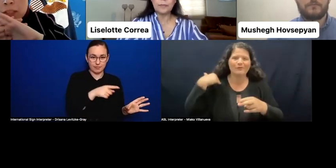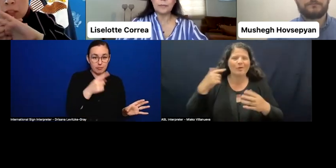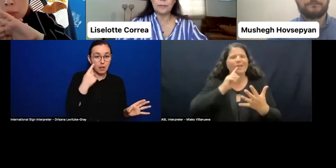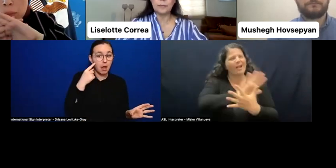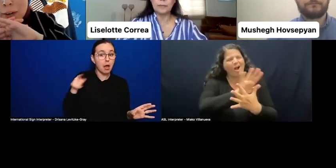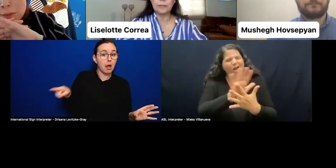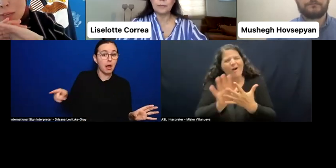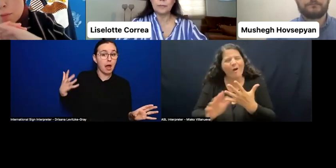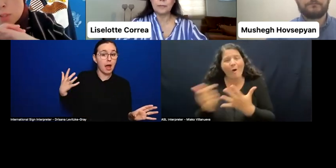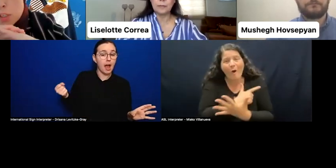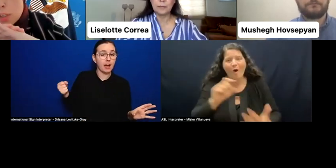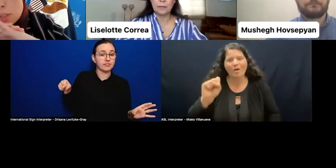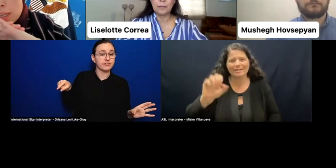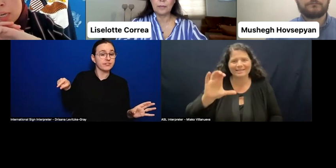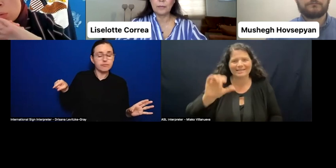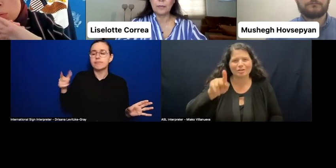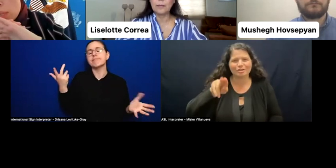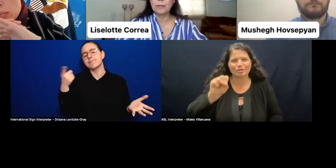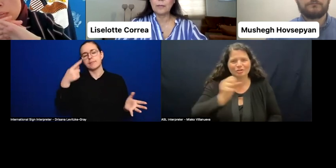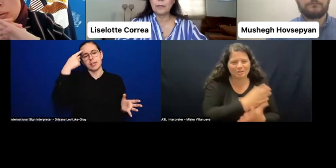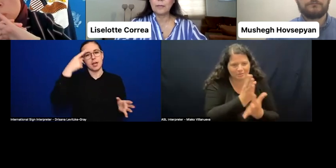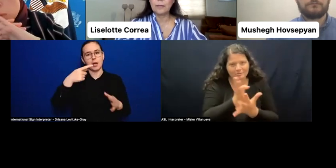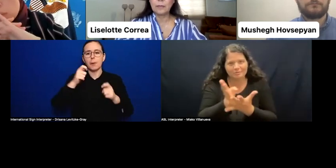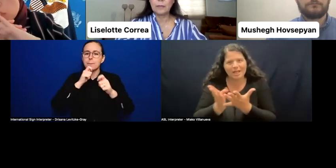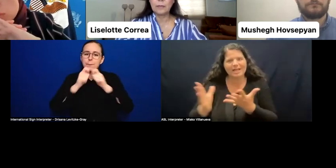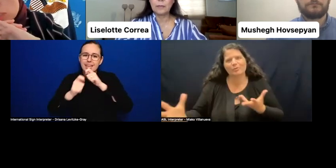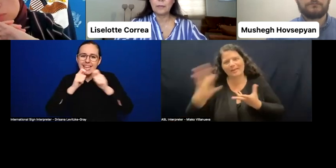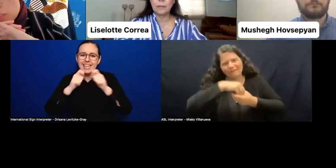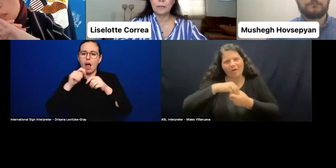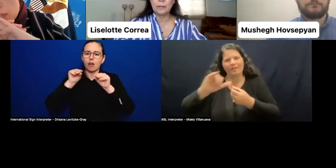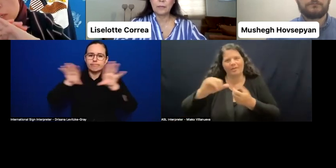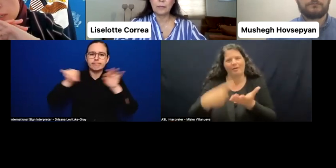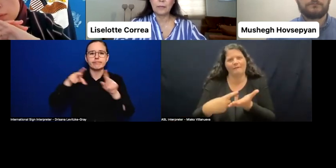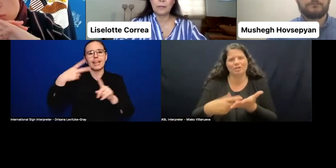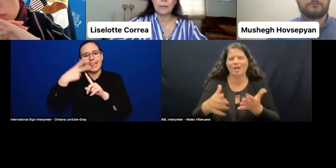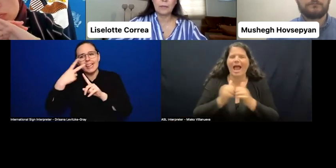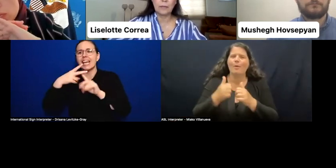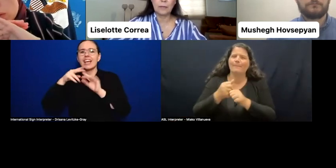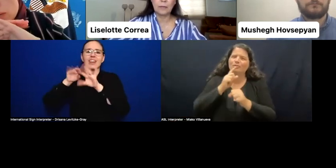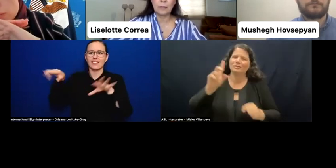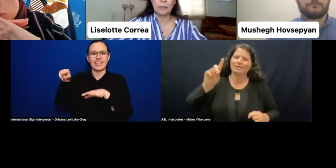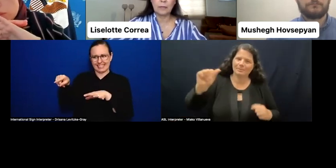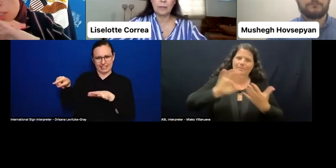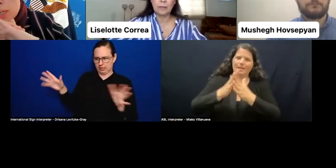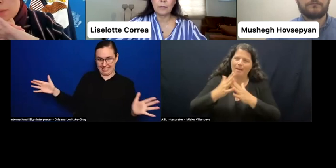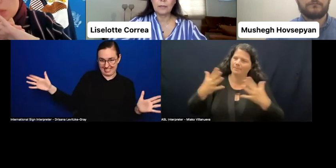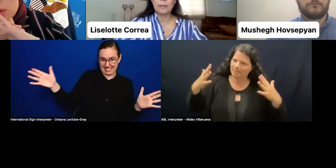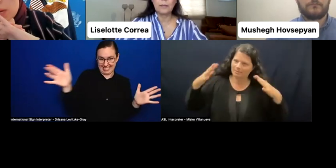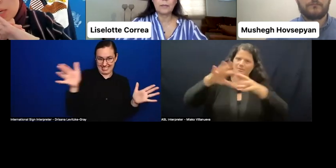needs to be part of this conversation, and how to really-- how do we really mainstream disability in the narrative, and really shift the narrative so that way